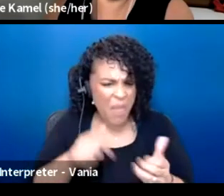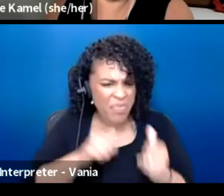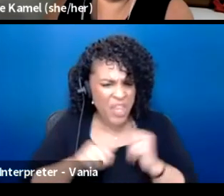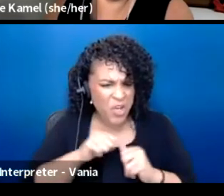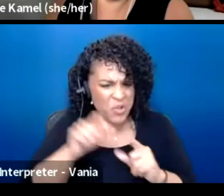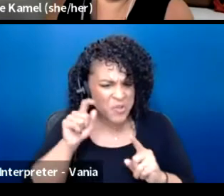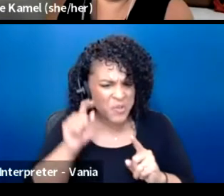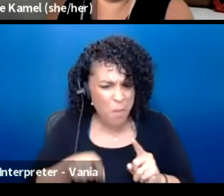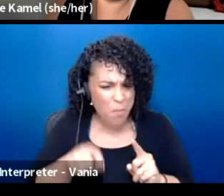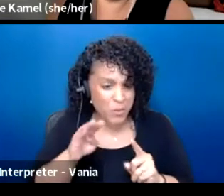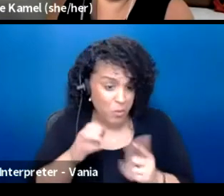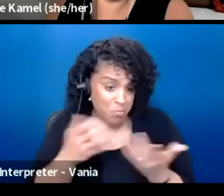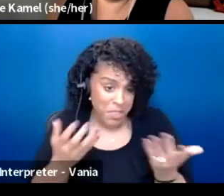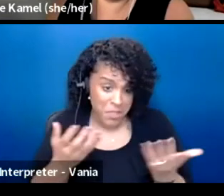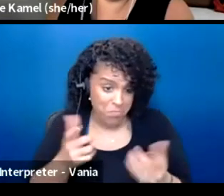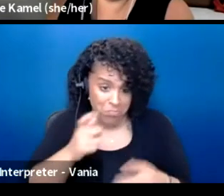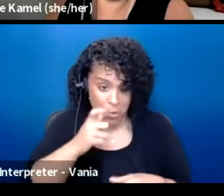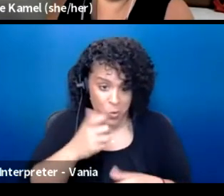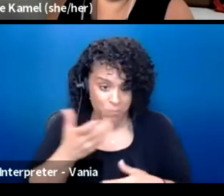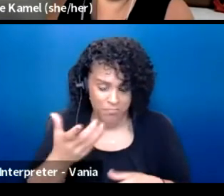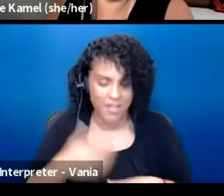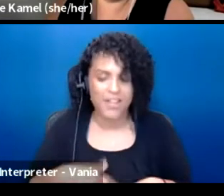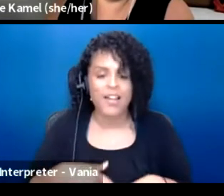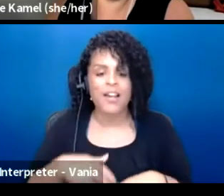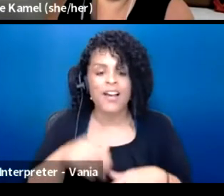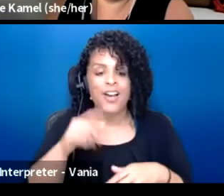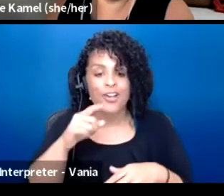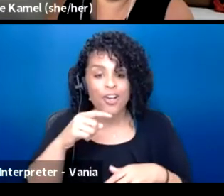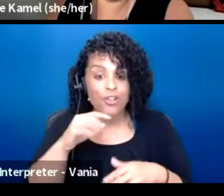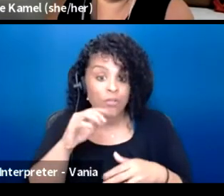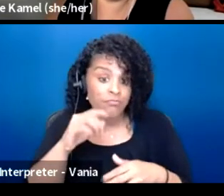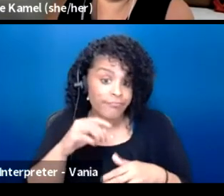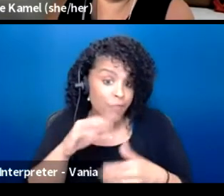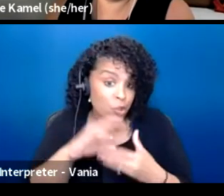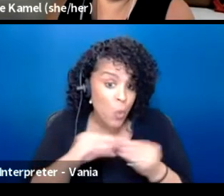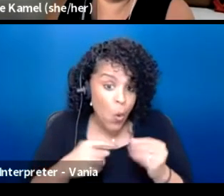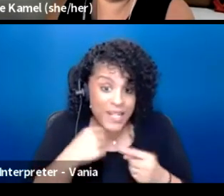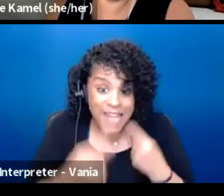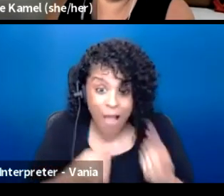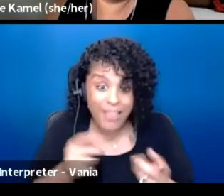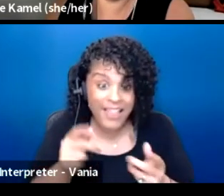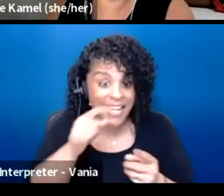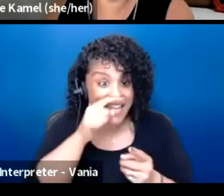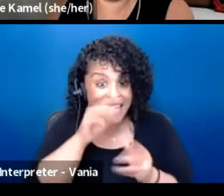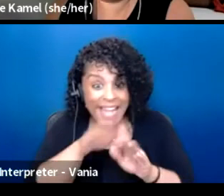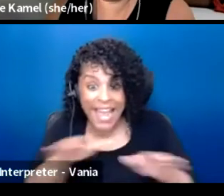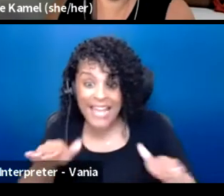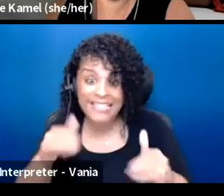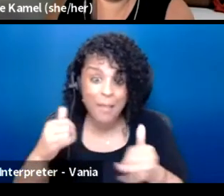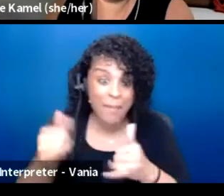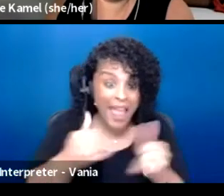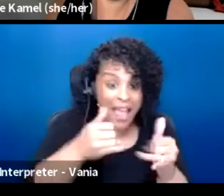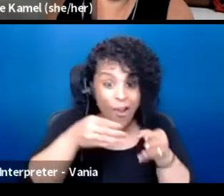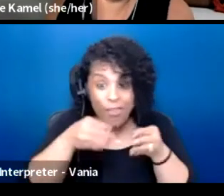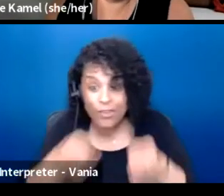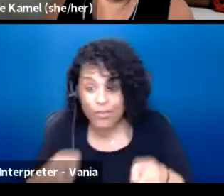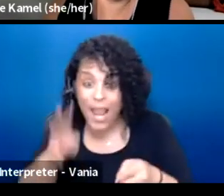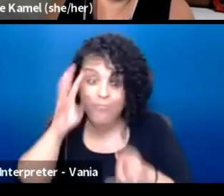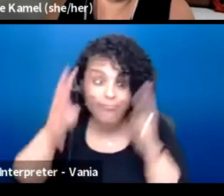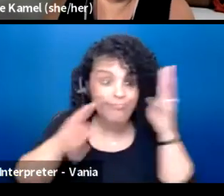This is storytelling, there's kids playing on the street and making up stories. And I made up stories with my sisters